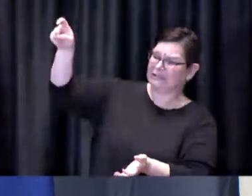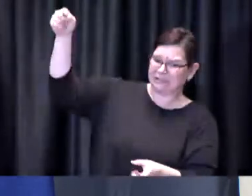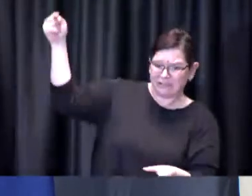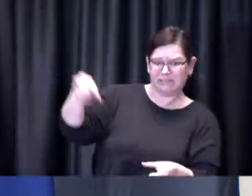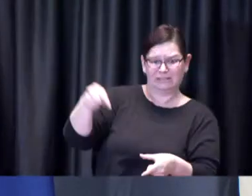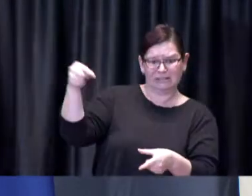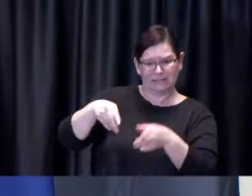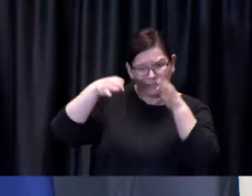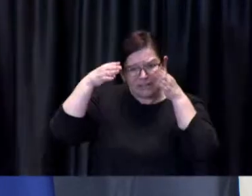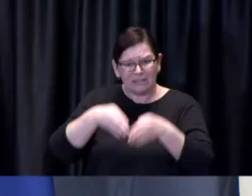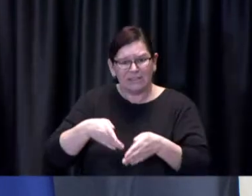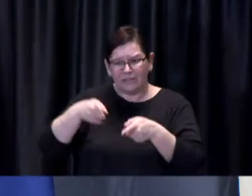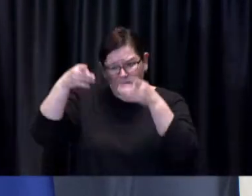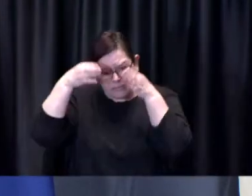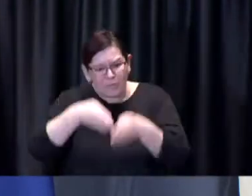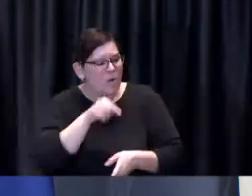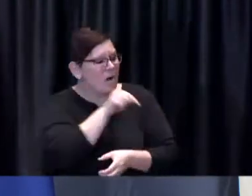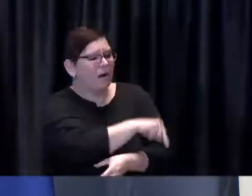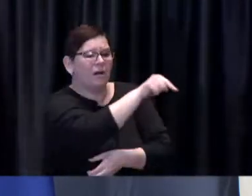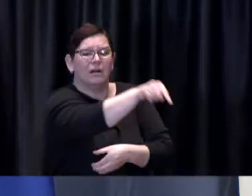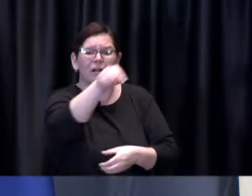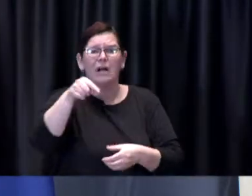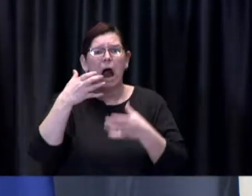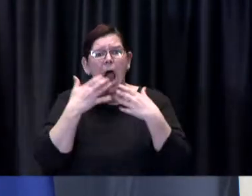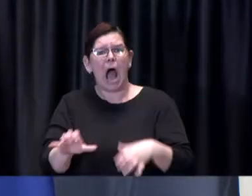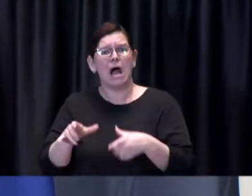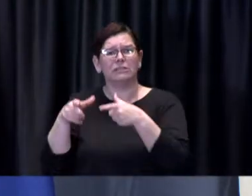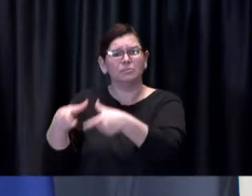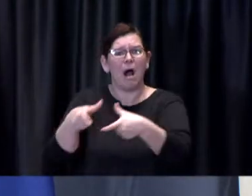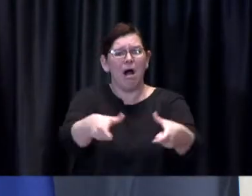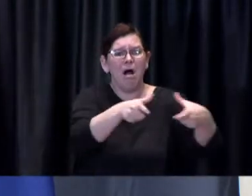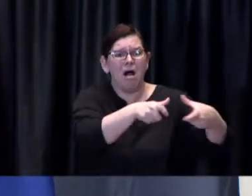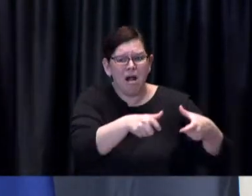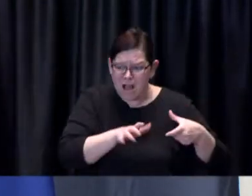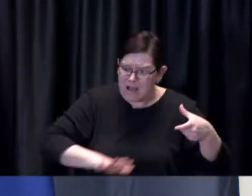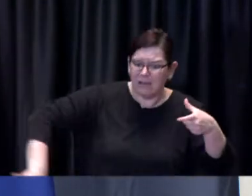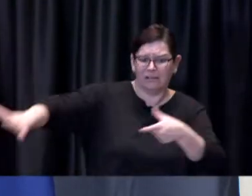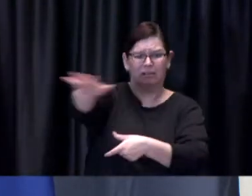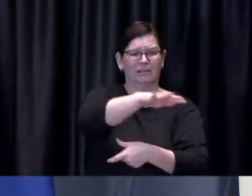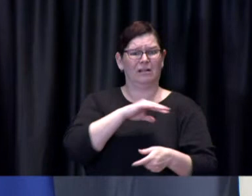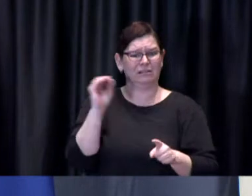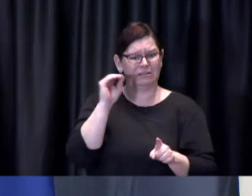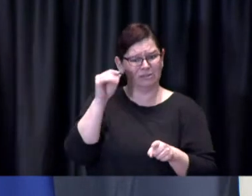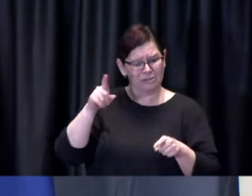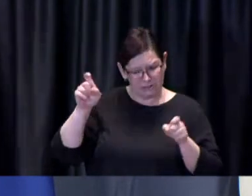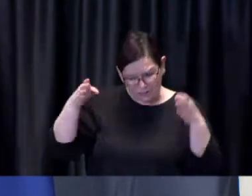Our best public health advice is we need to have as much vaccine as possible right now in order